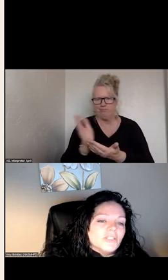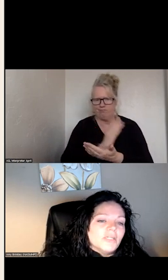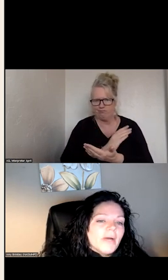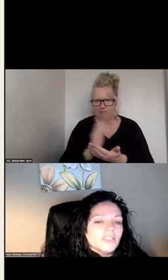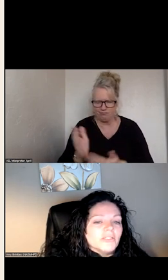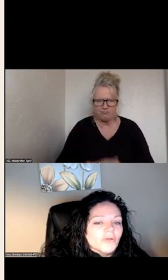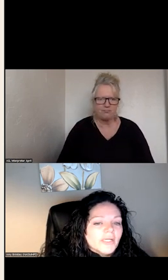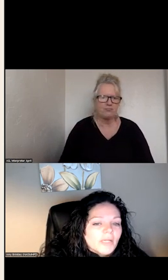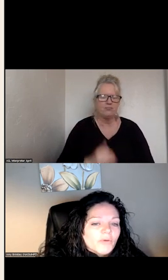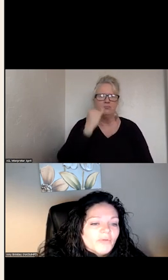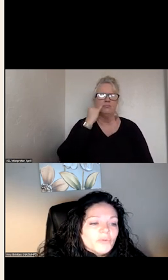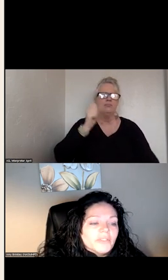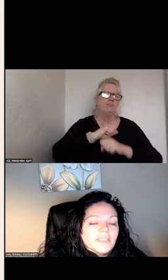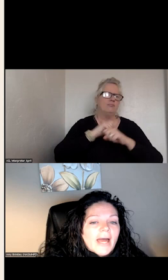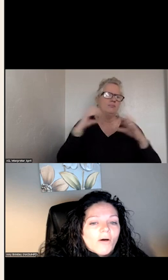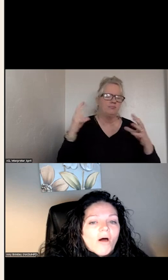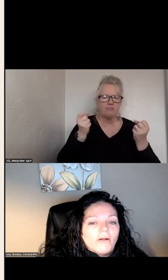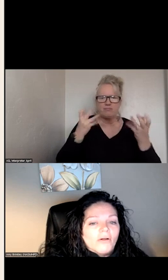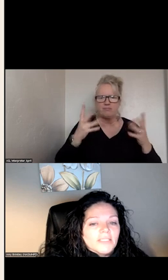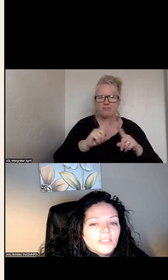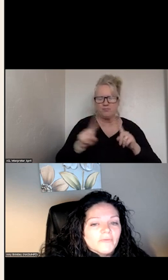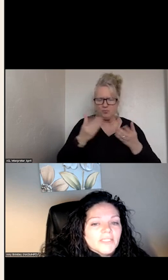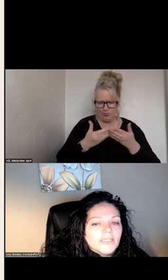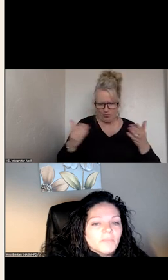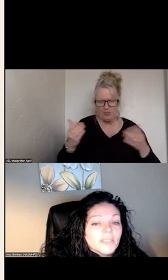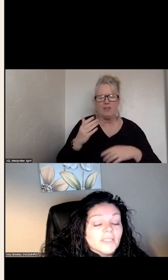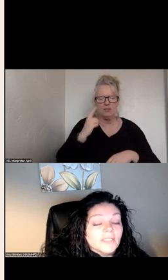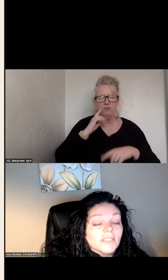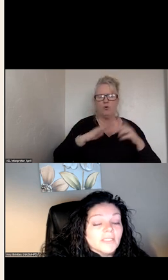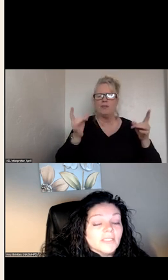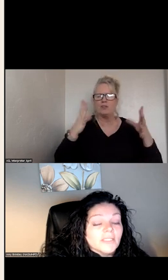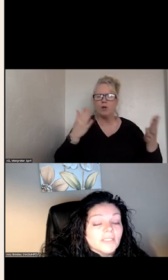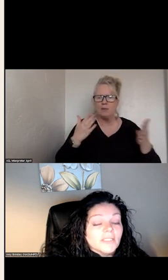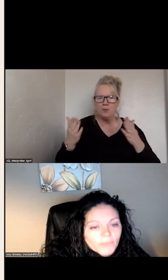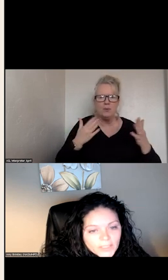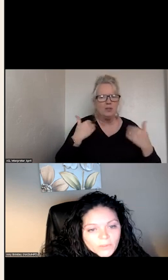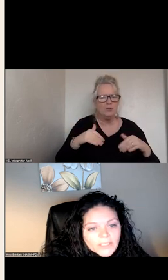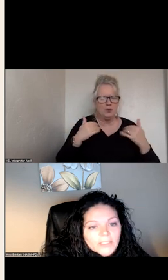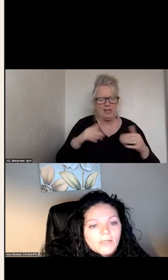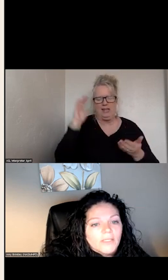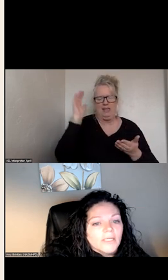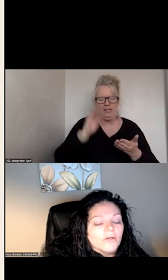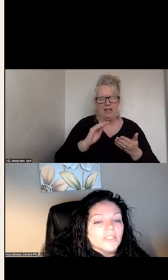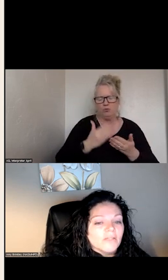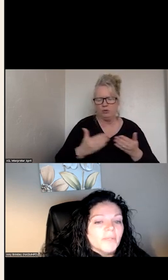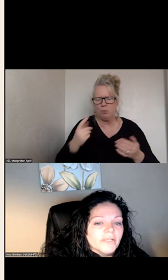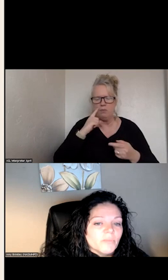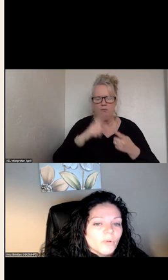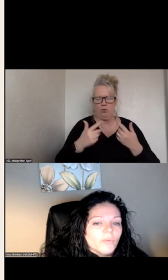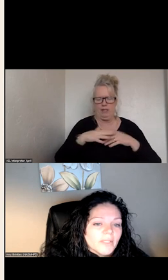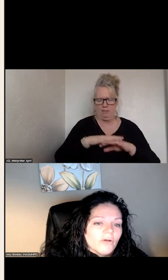AS YOU CAN IMAGINE THERE IS RESOURCES OUT ON, BUT FEWER WITH